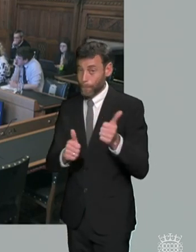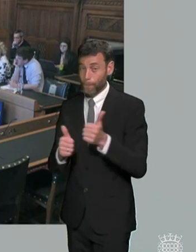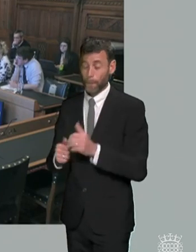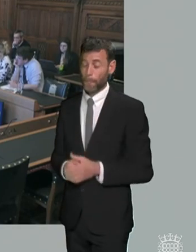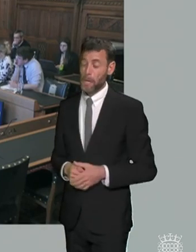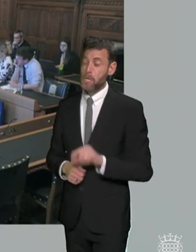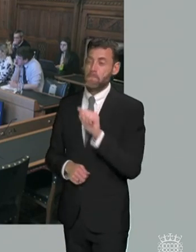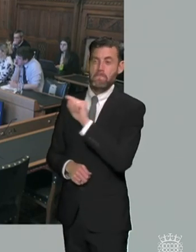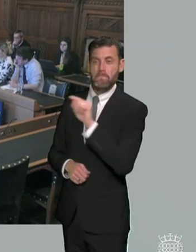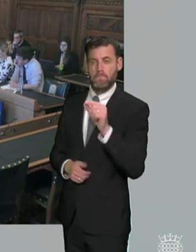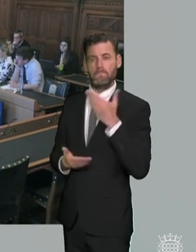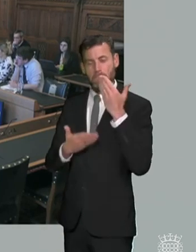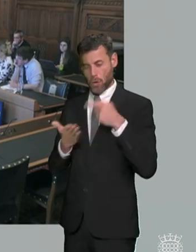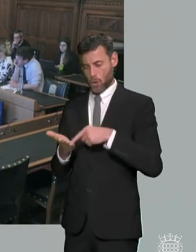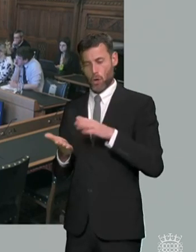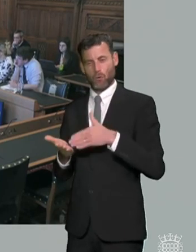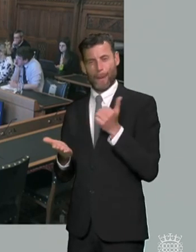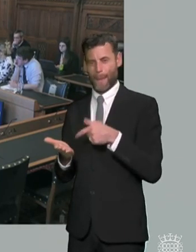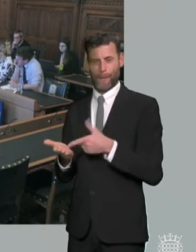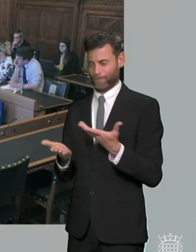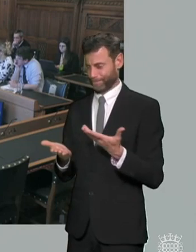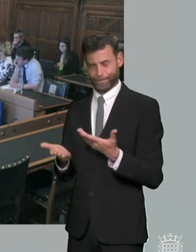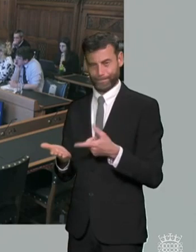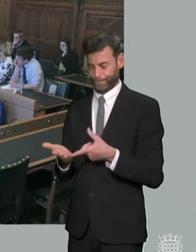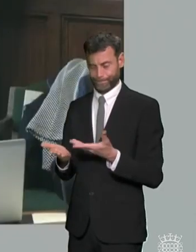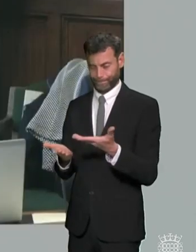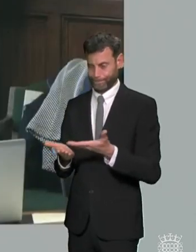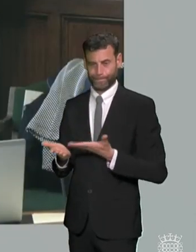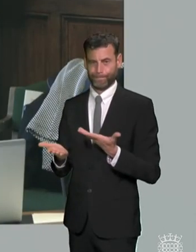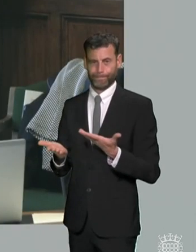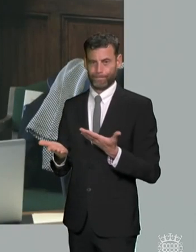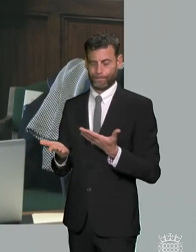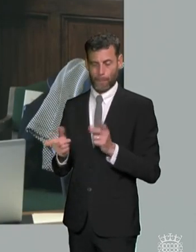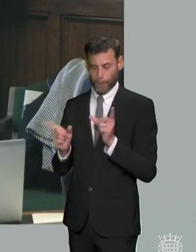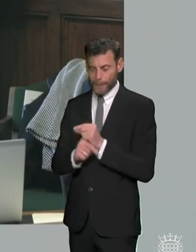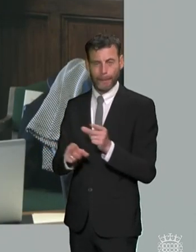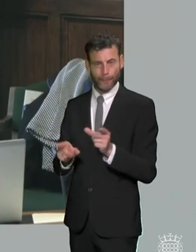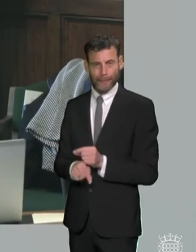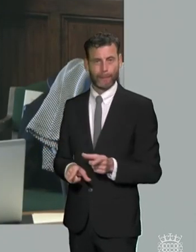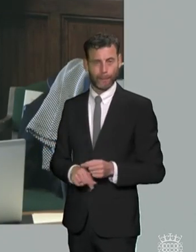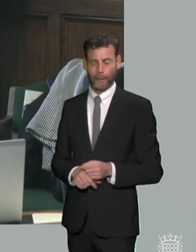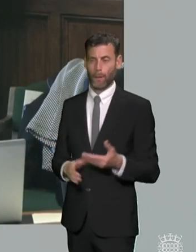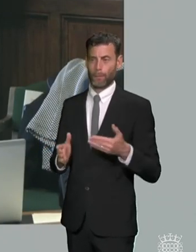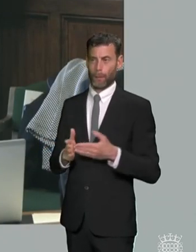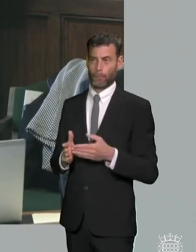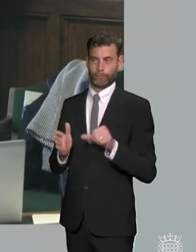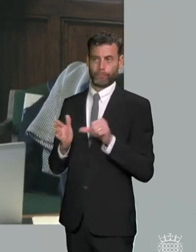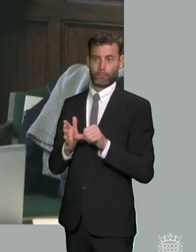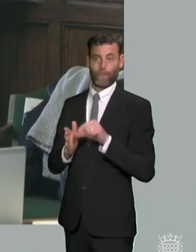of um this green paper and particularly in terms of individual groups and in the